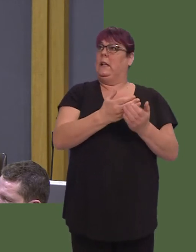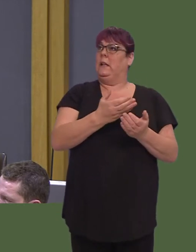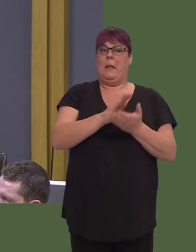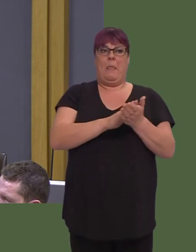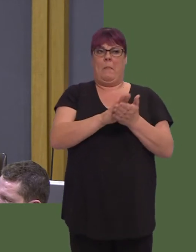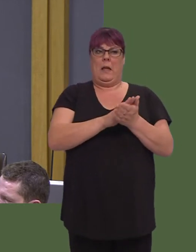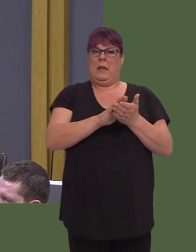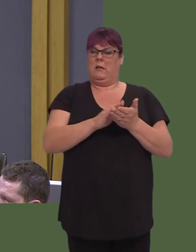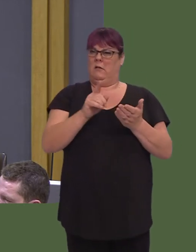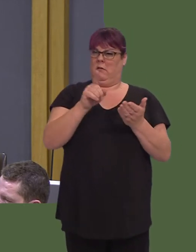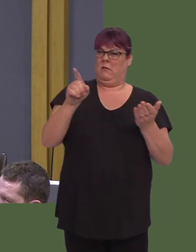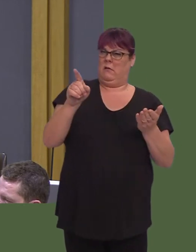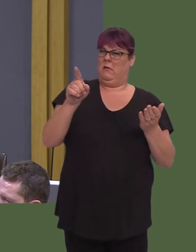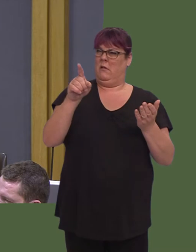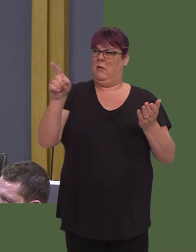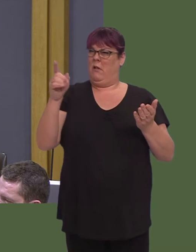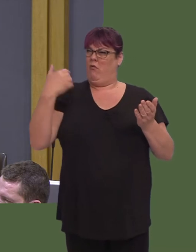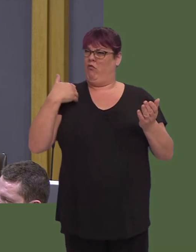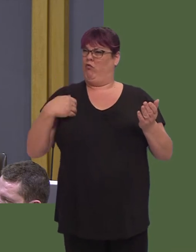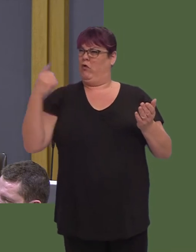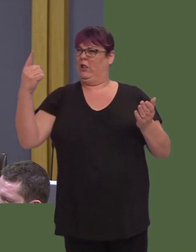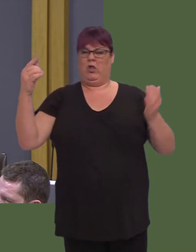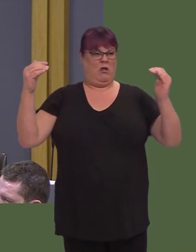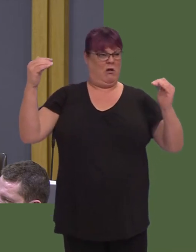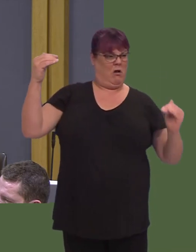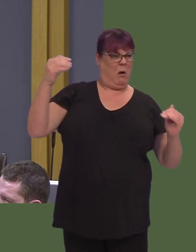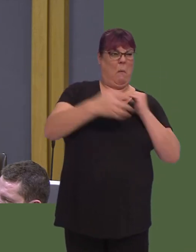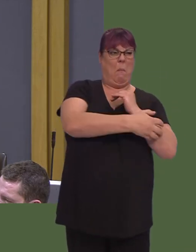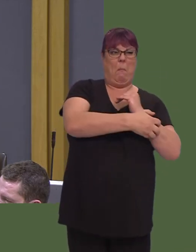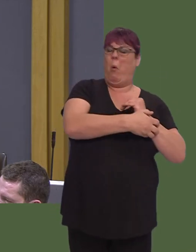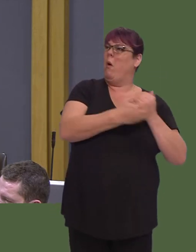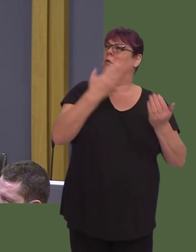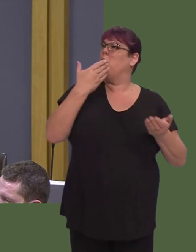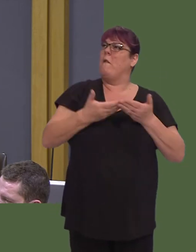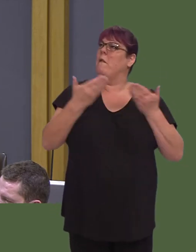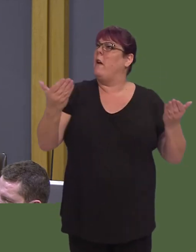Bellach, mae yna 5,000 o ail gartrefi yng Ngwynedd, tra bod bron i 2,000 ar y gofrestr